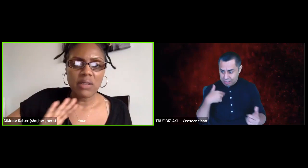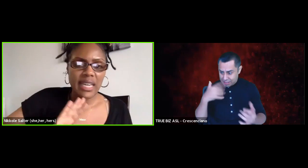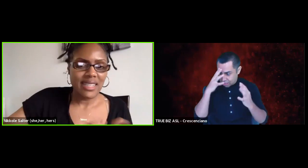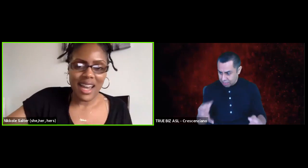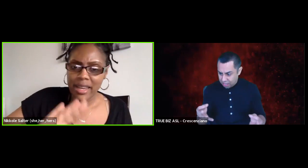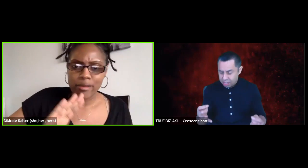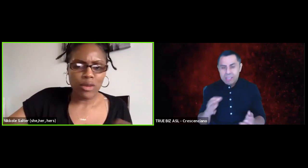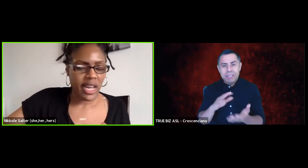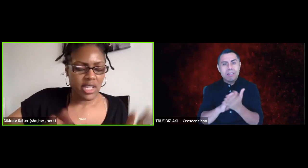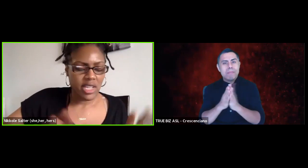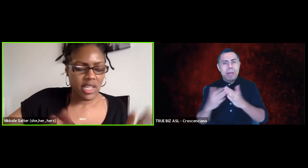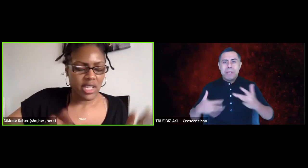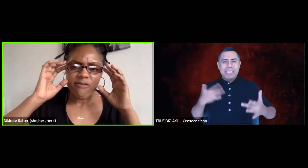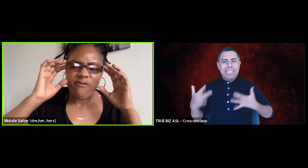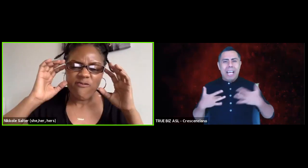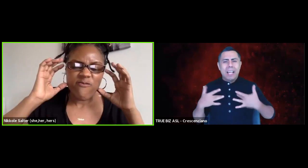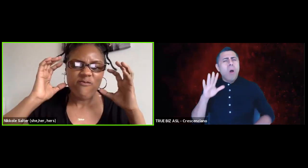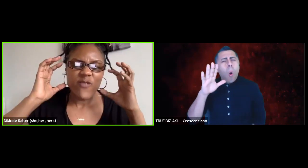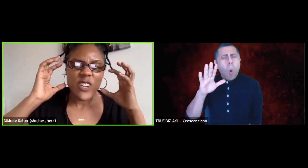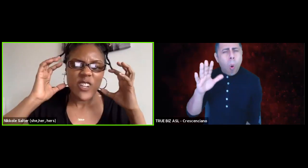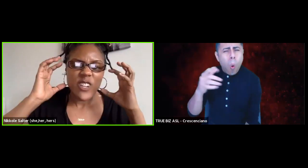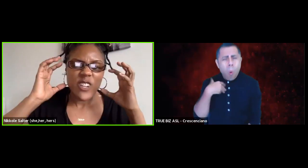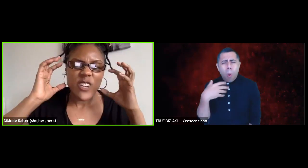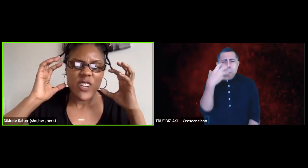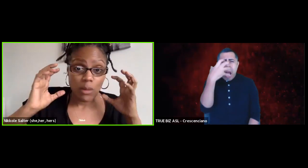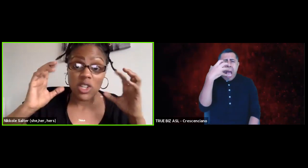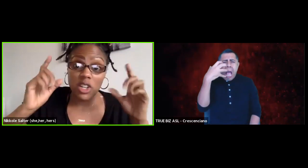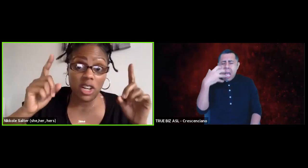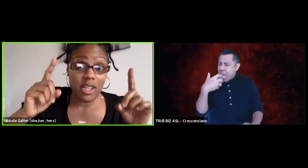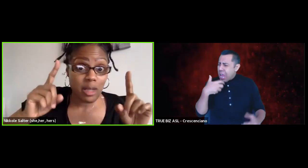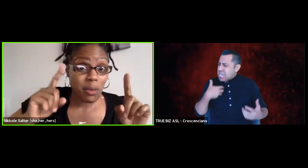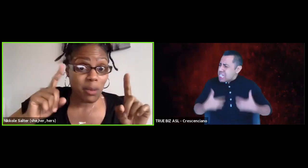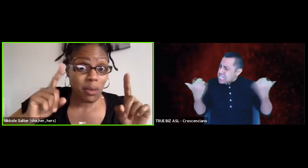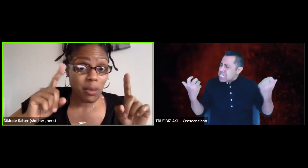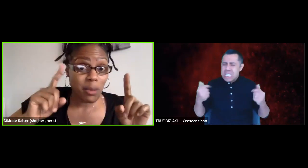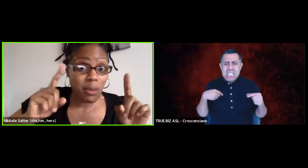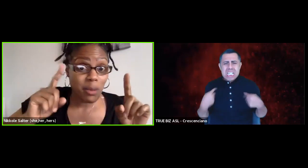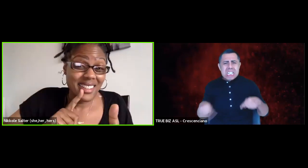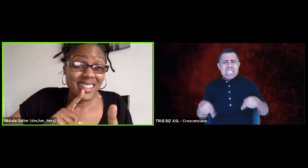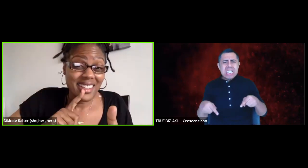Yes, I'm full of anxiety and rage and exhaustion, I was gonna curse, but I'm not,